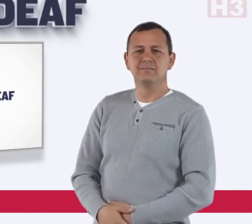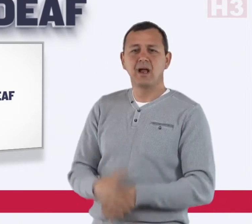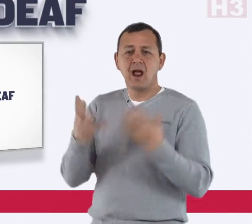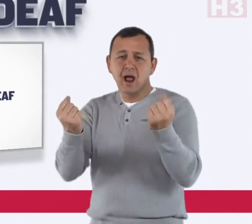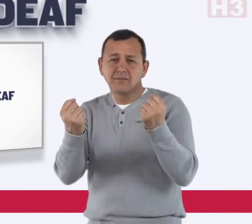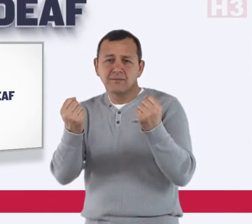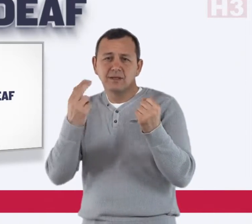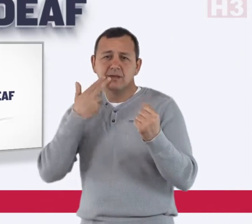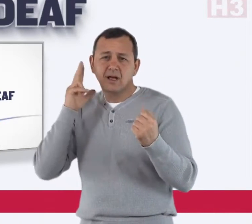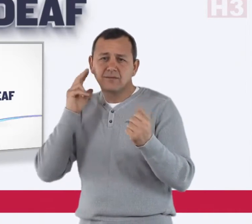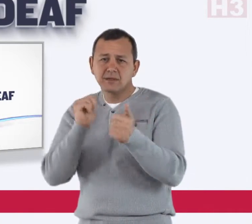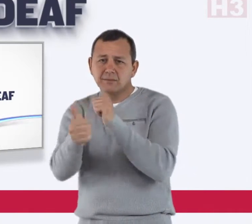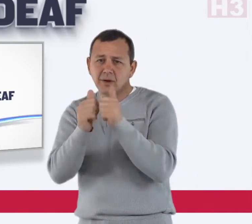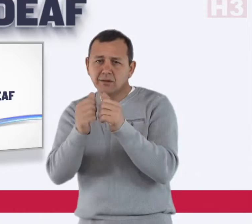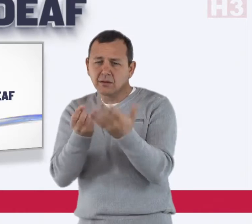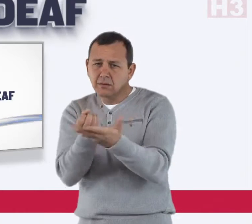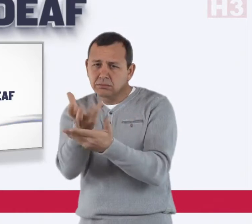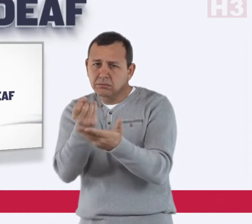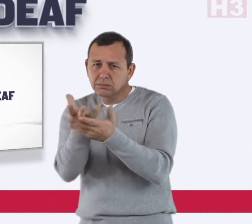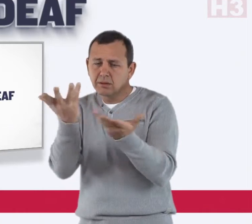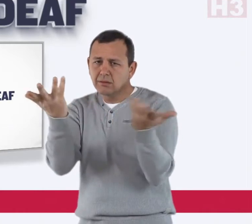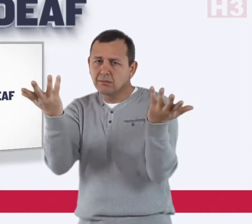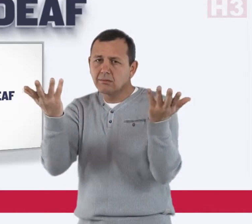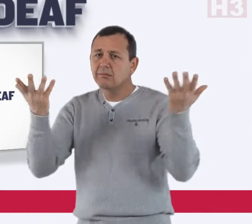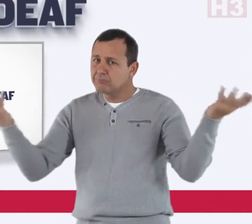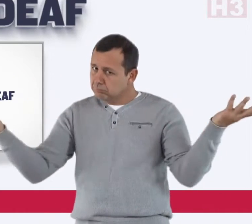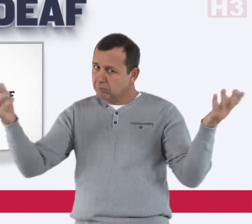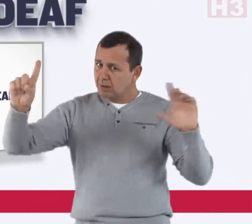You can send your deaf sports stories to